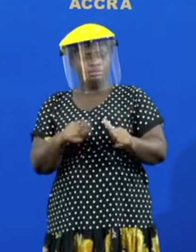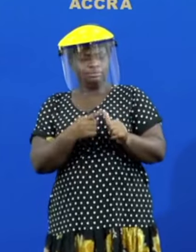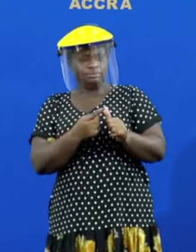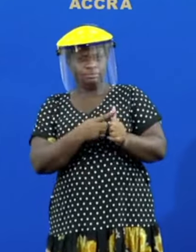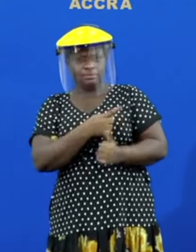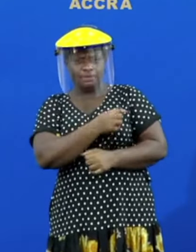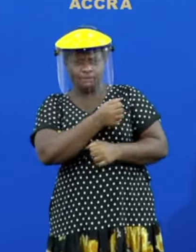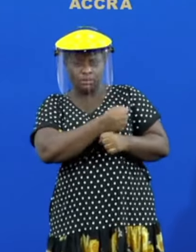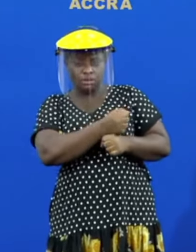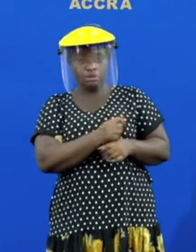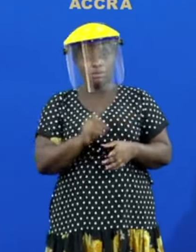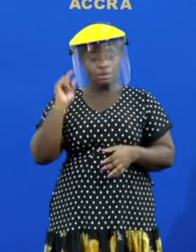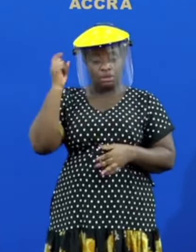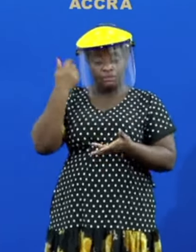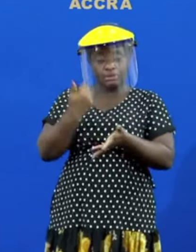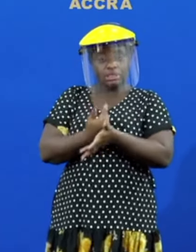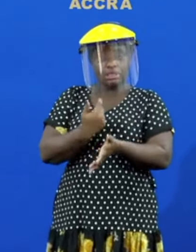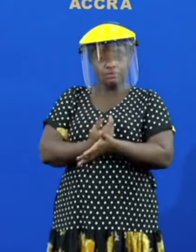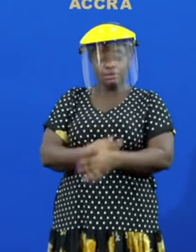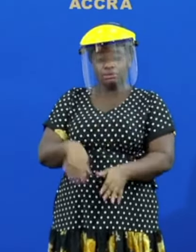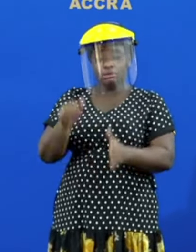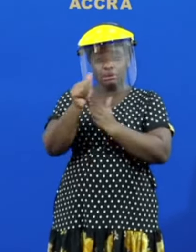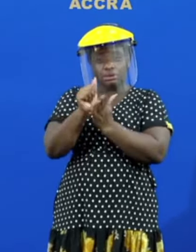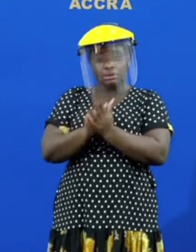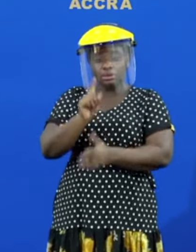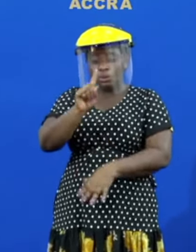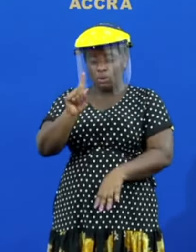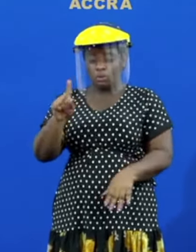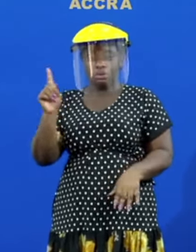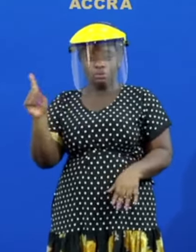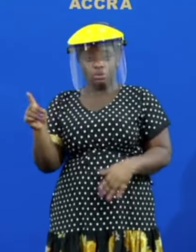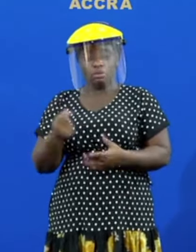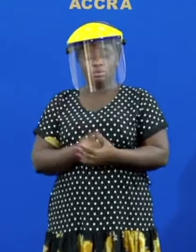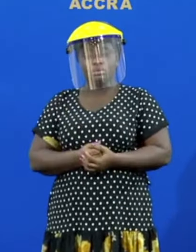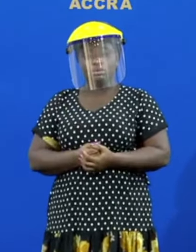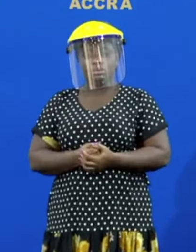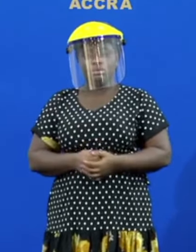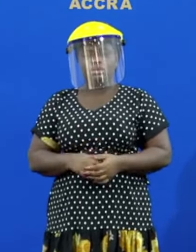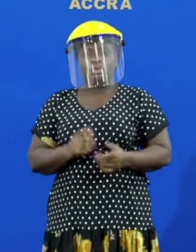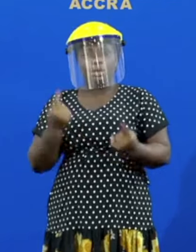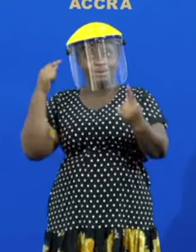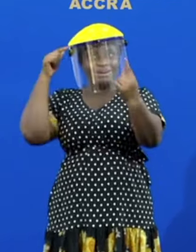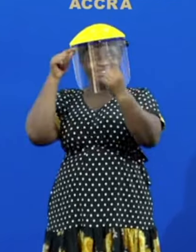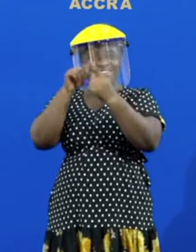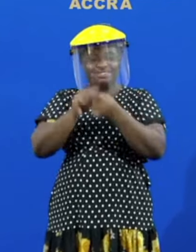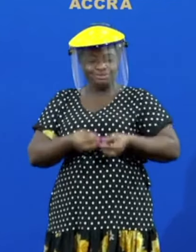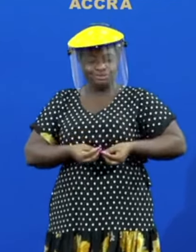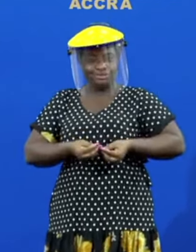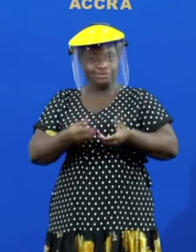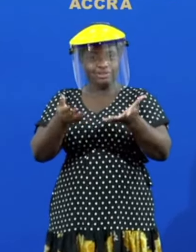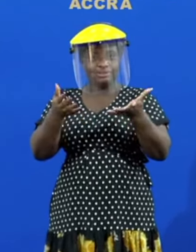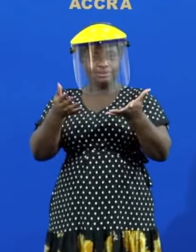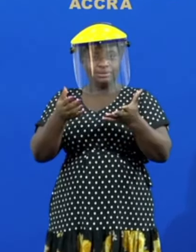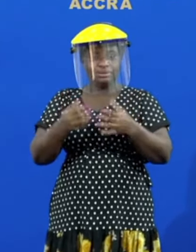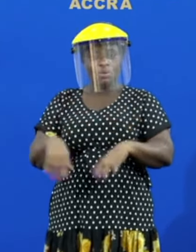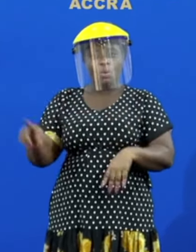the government of ghana's agenda 111 which aims at providing 101